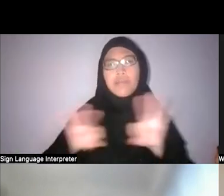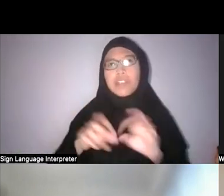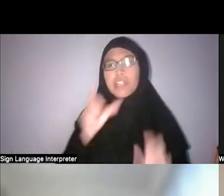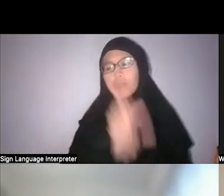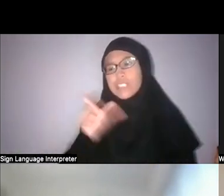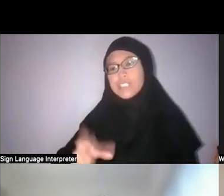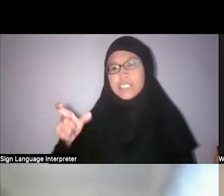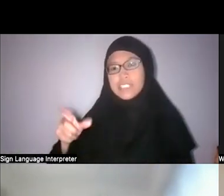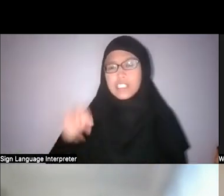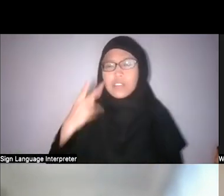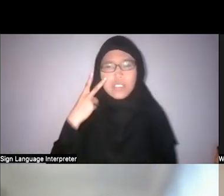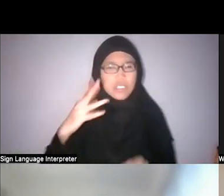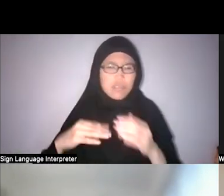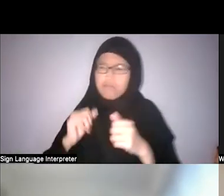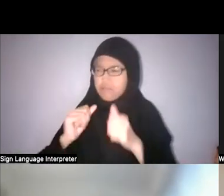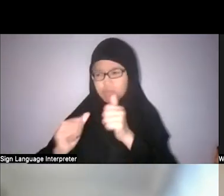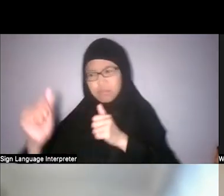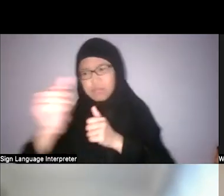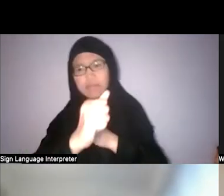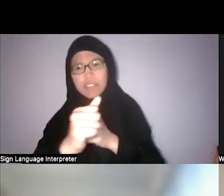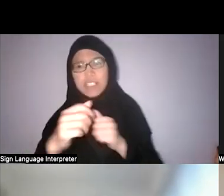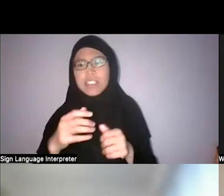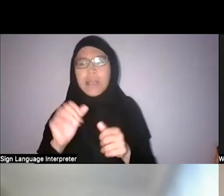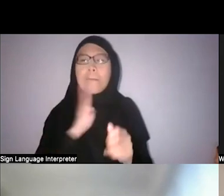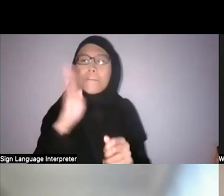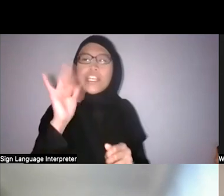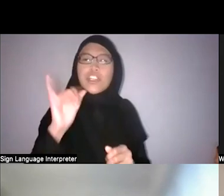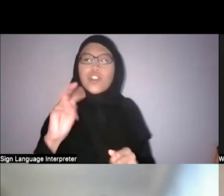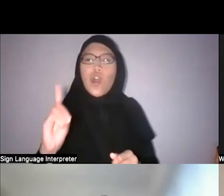and see what's actually happening on the level of infrastructure.